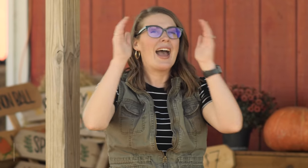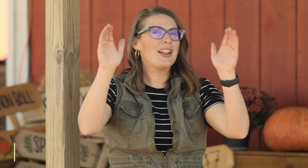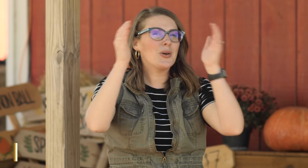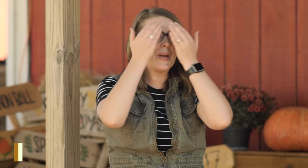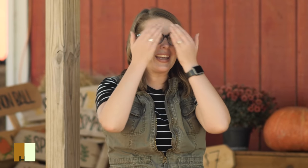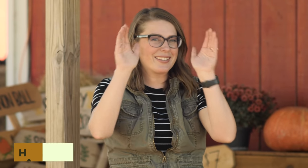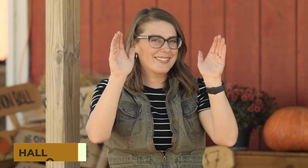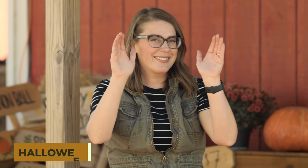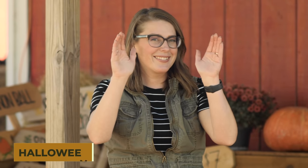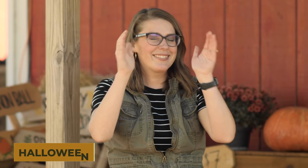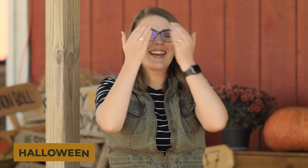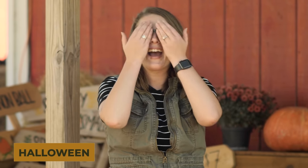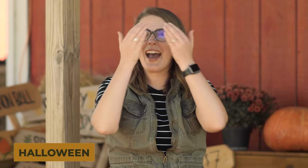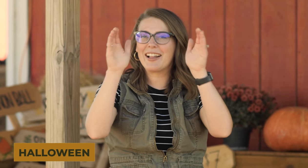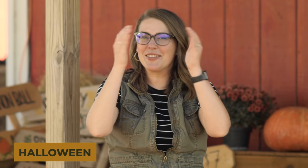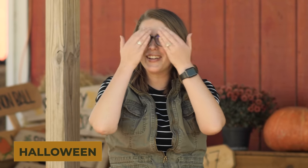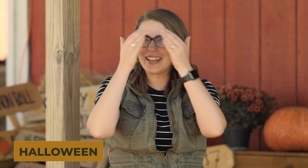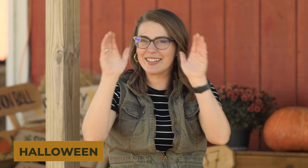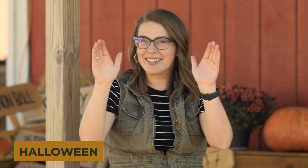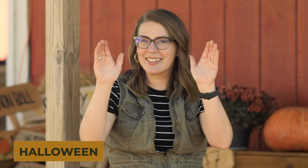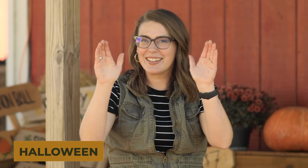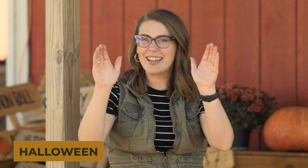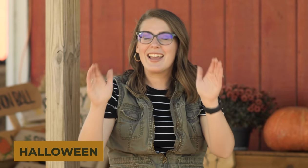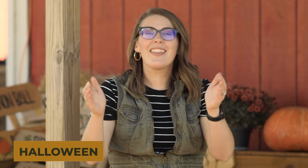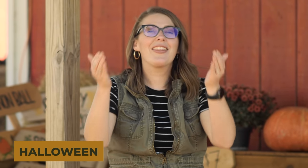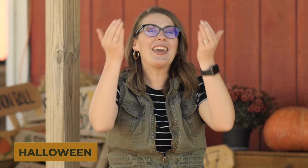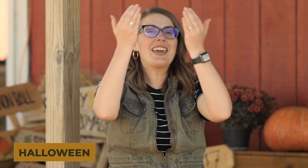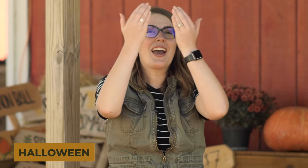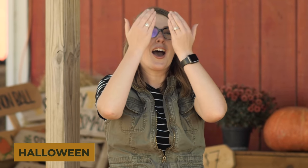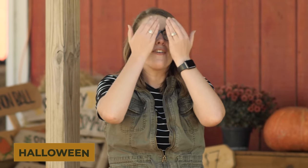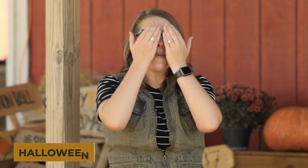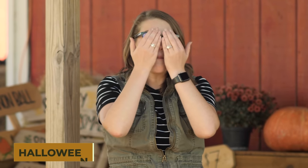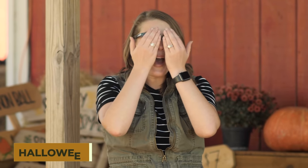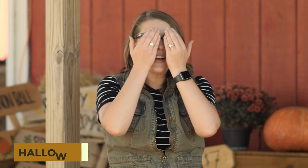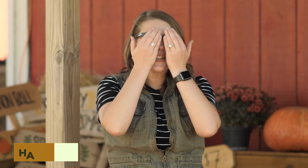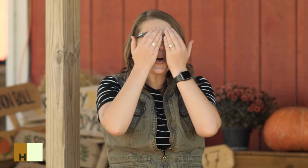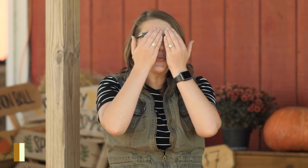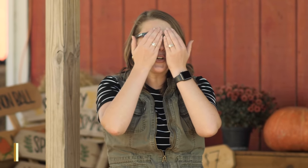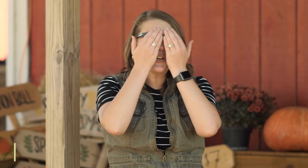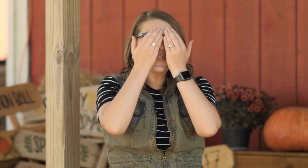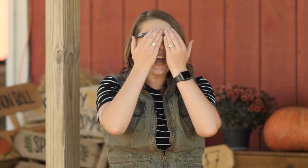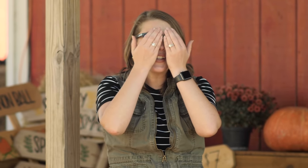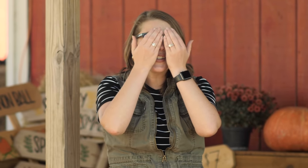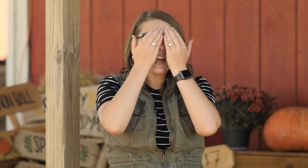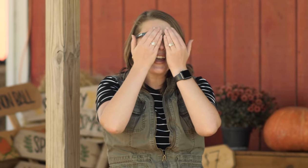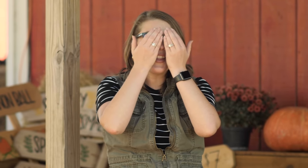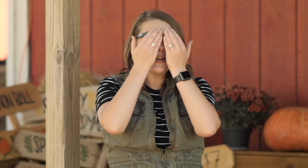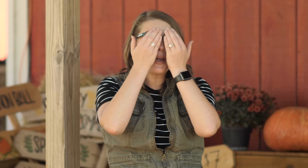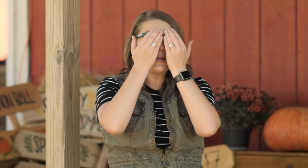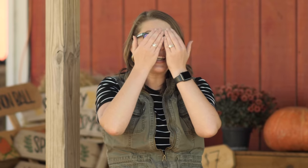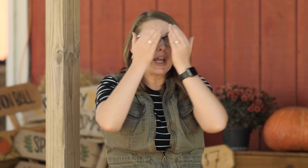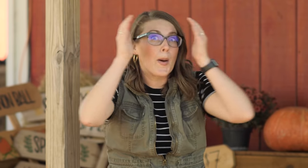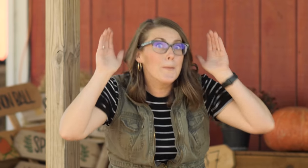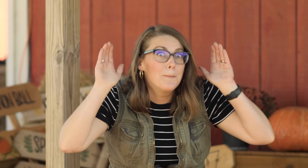'Halloween, Halloween', think of a mask over your face and then maybe saying,